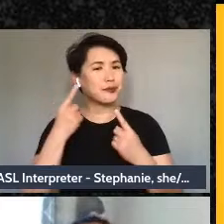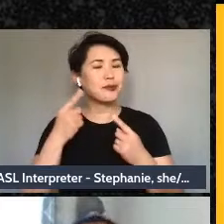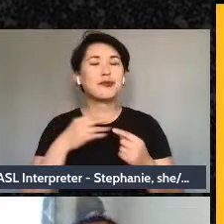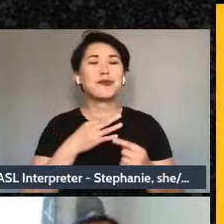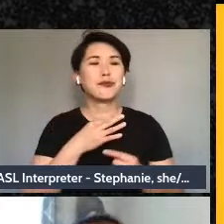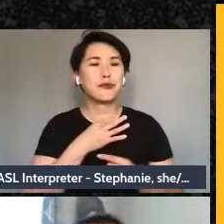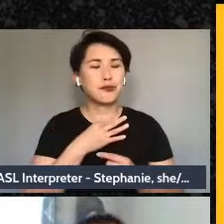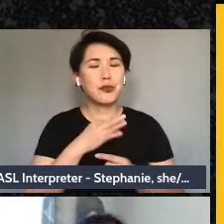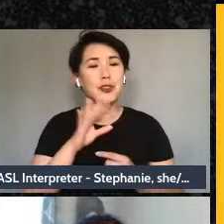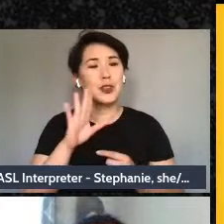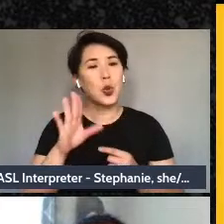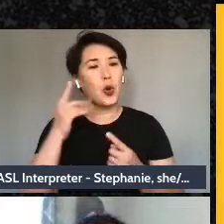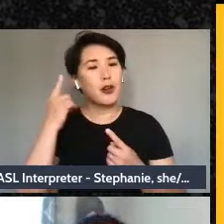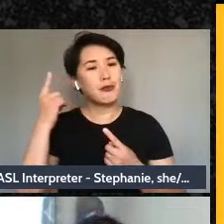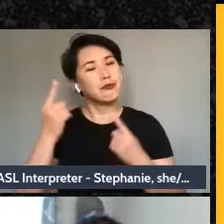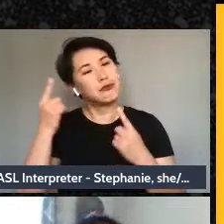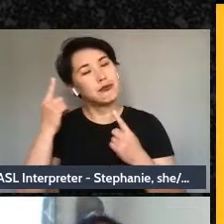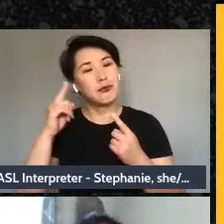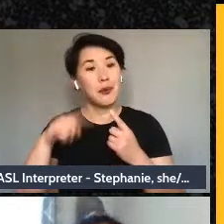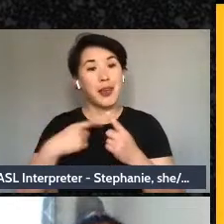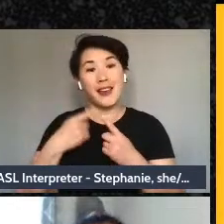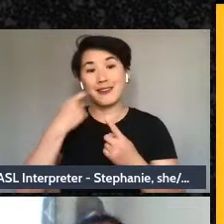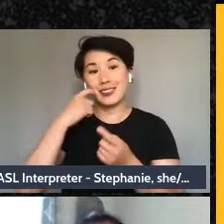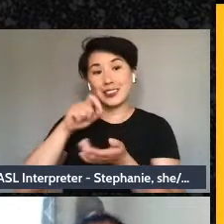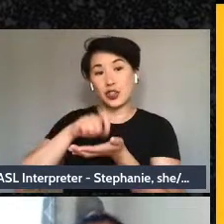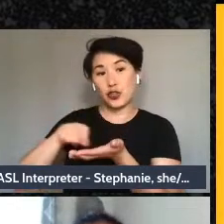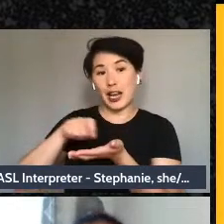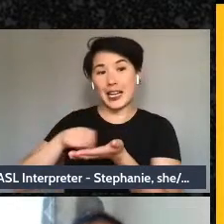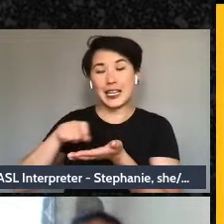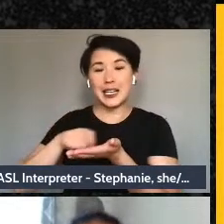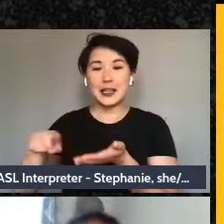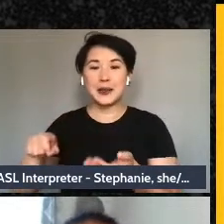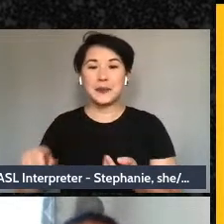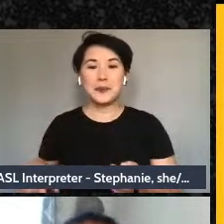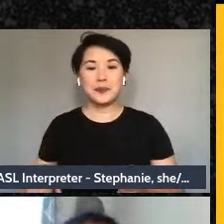once again keeping in mind the established trust that has been built